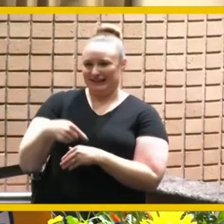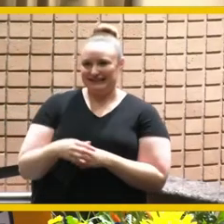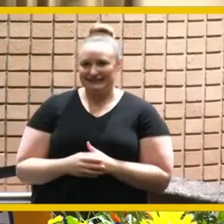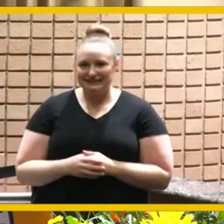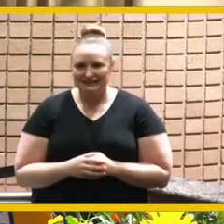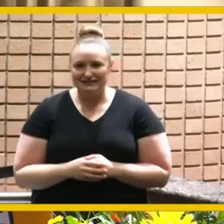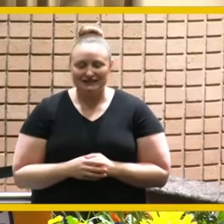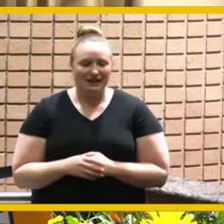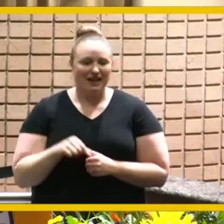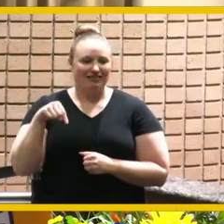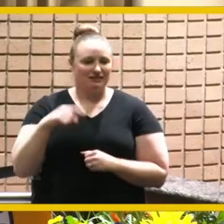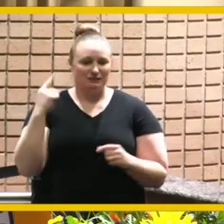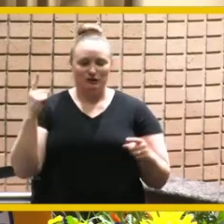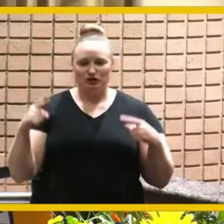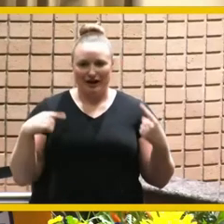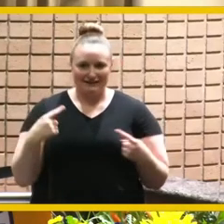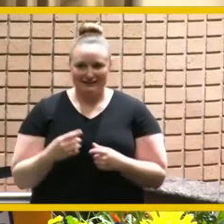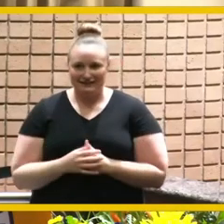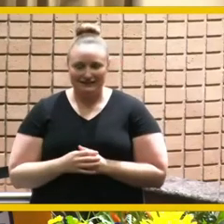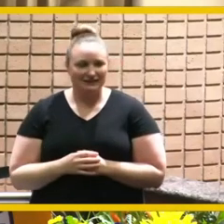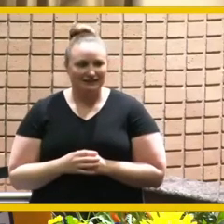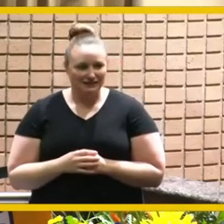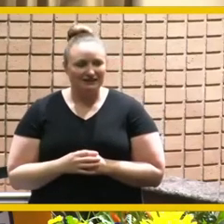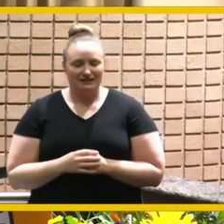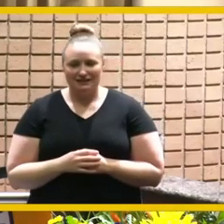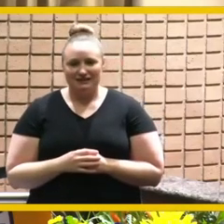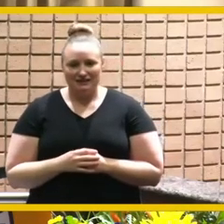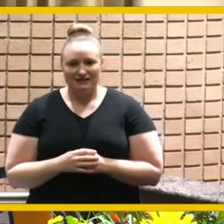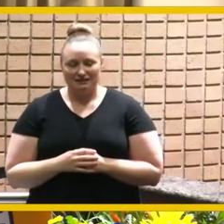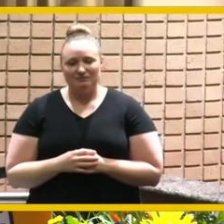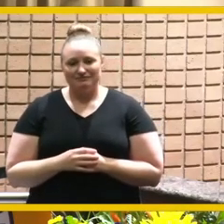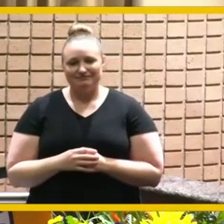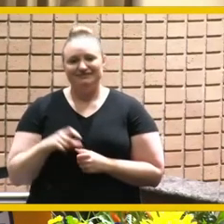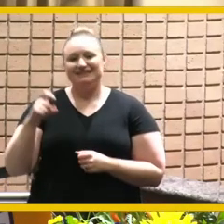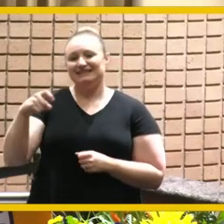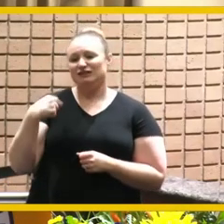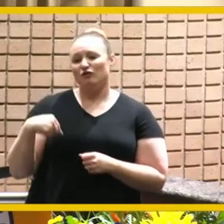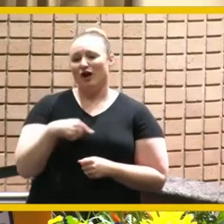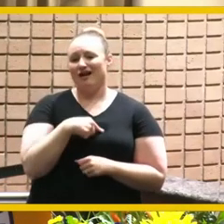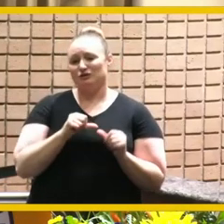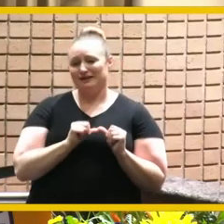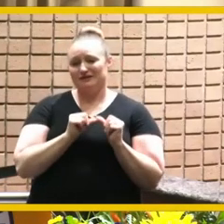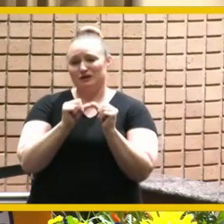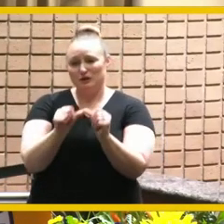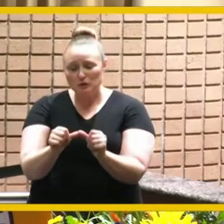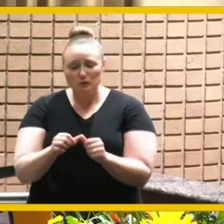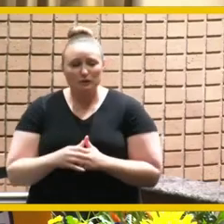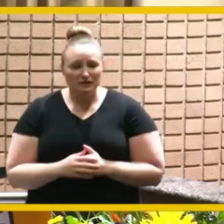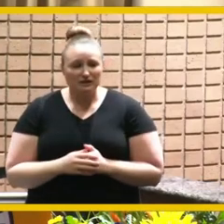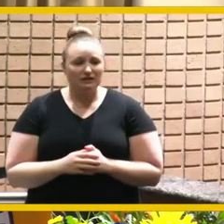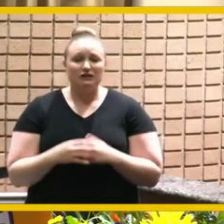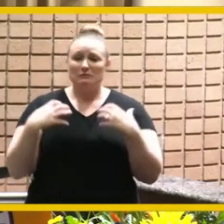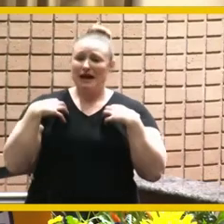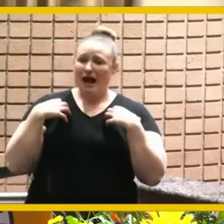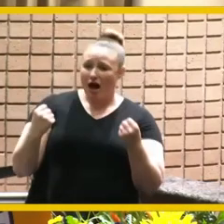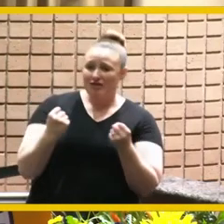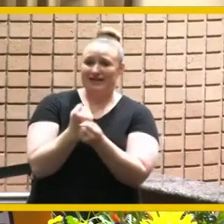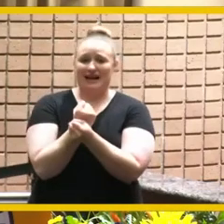crazy but it's necessary for us to continue to be healthy and safe and that's number one